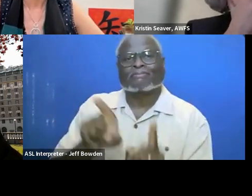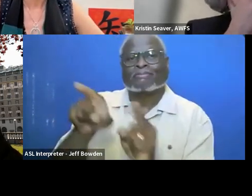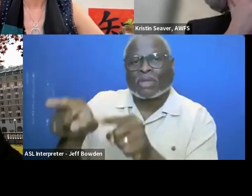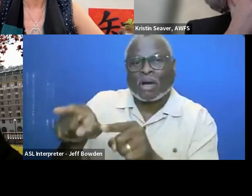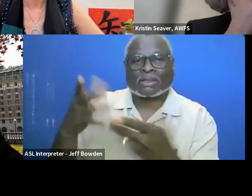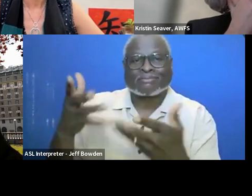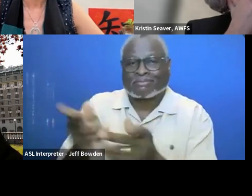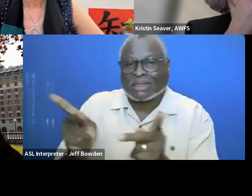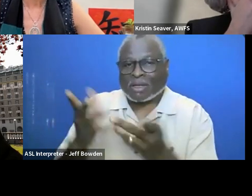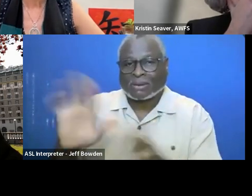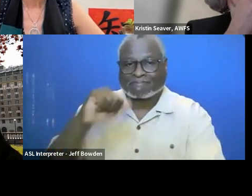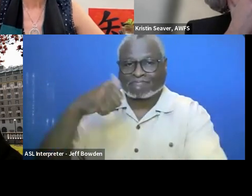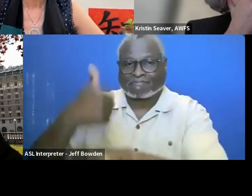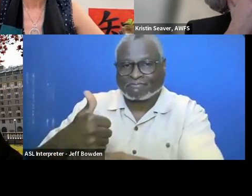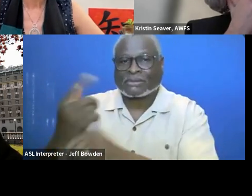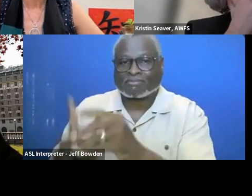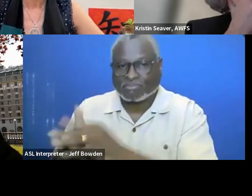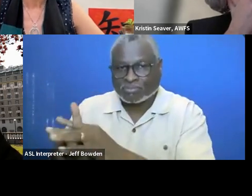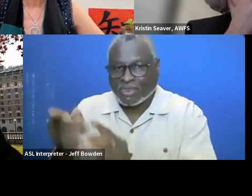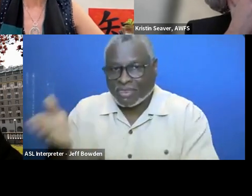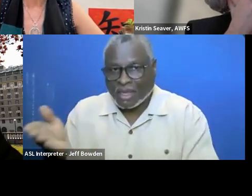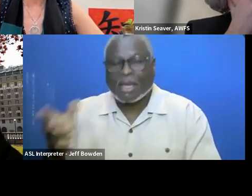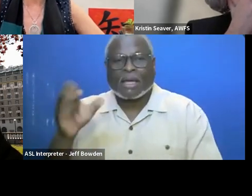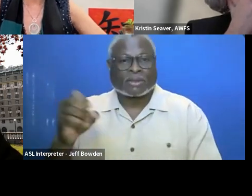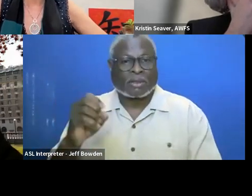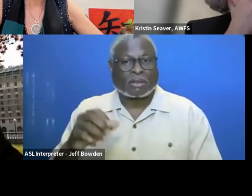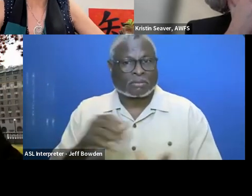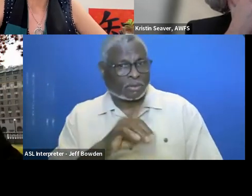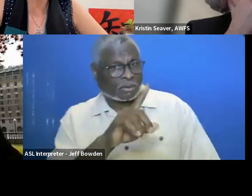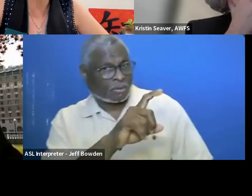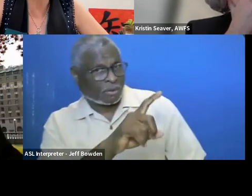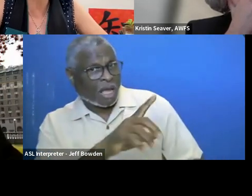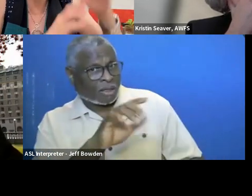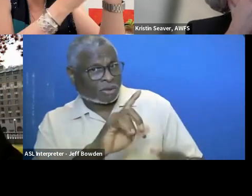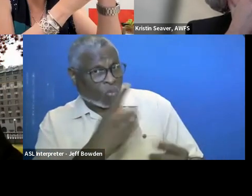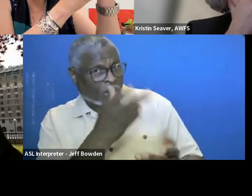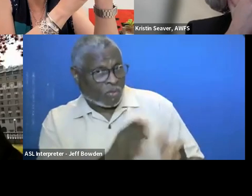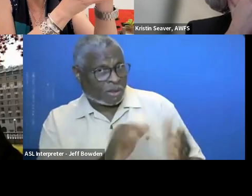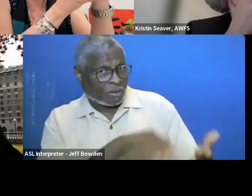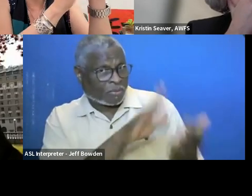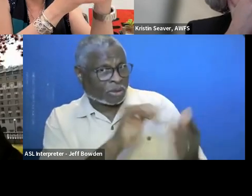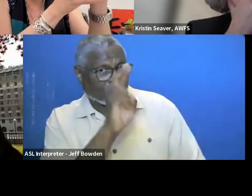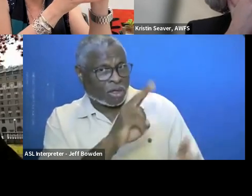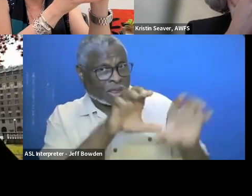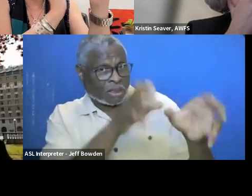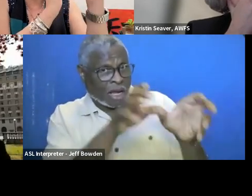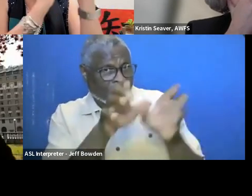So one way to approach it is to look at the category of IT services.